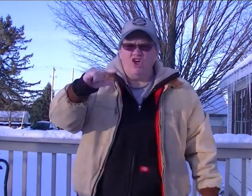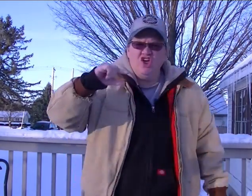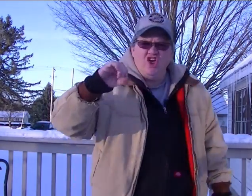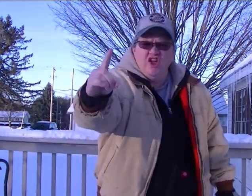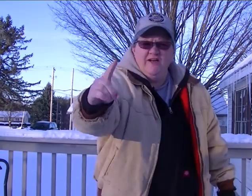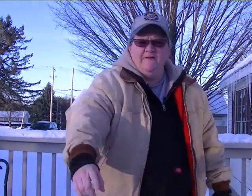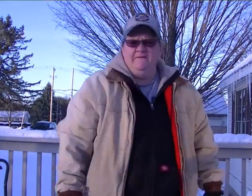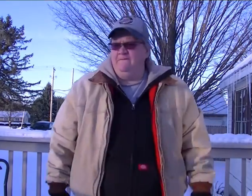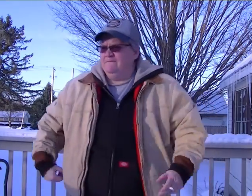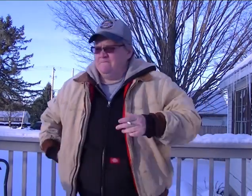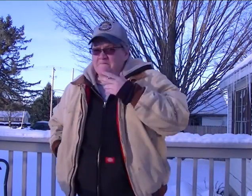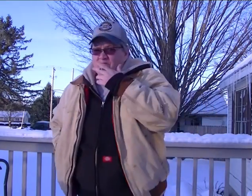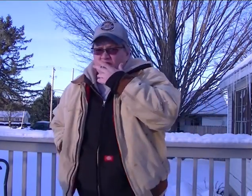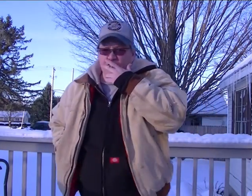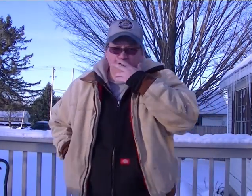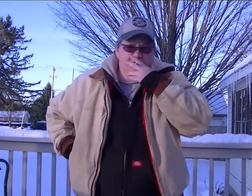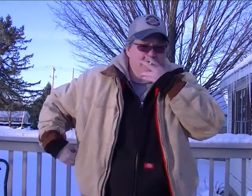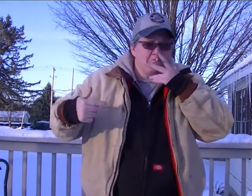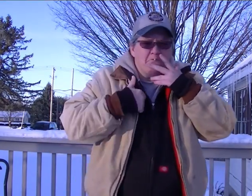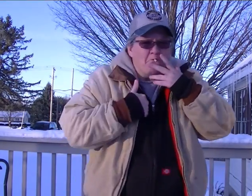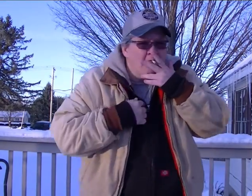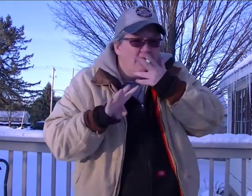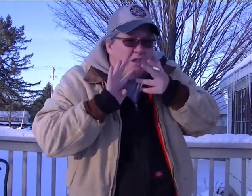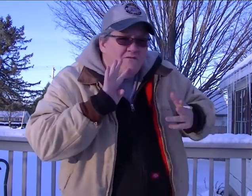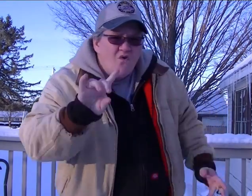FOR GOOD! I'm 41 years old!